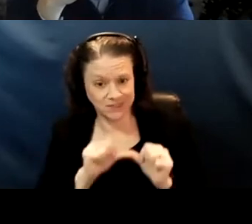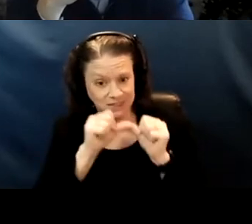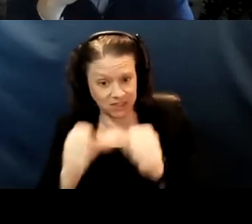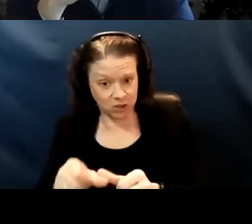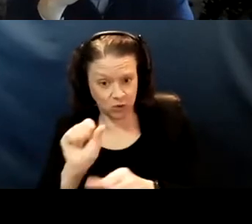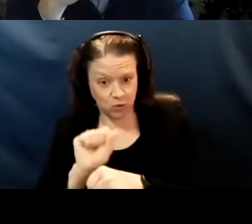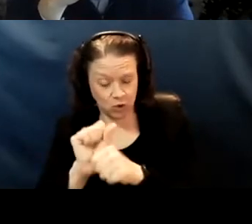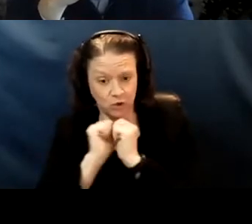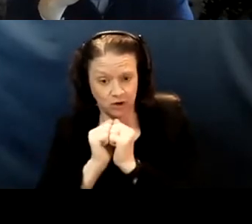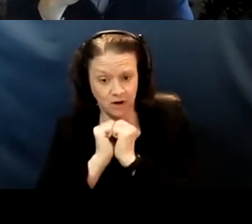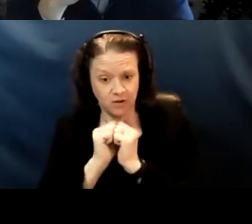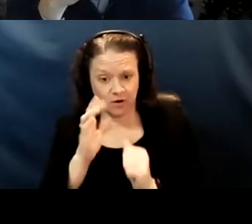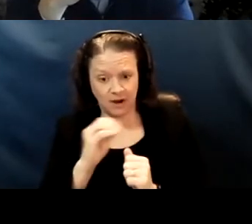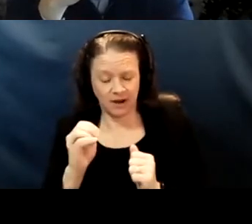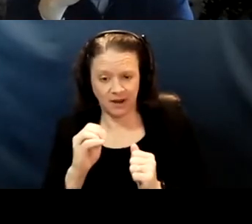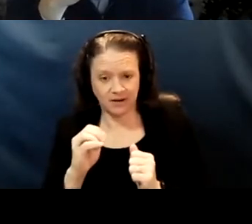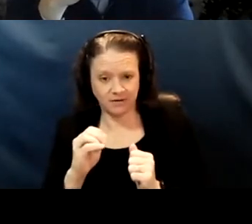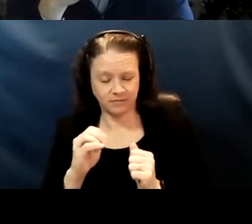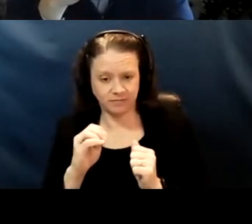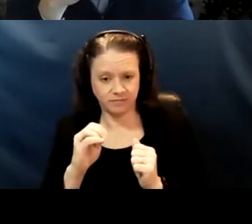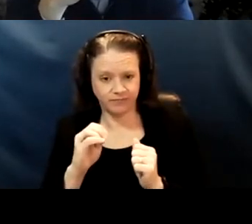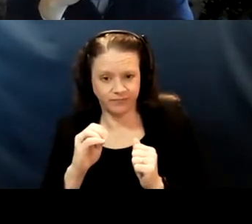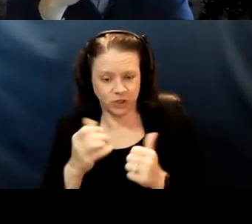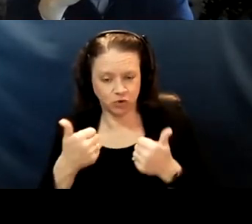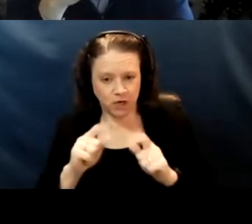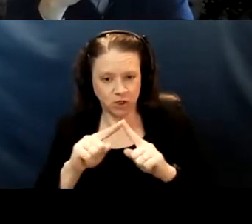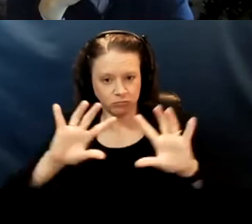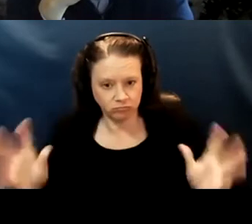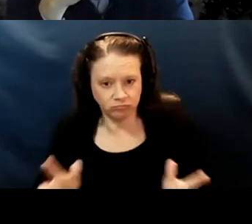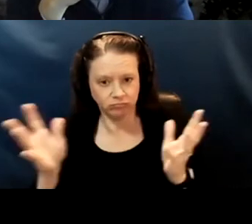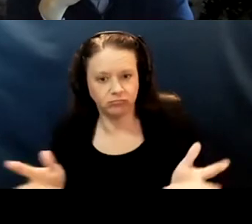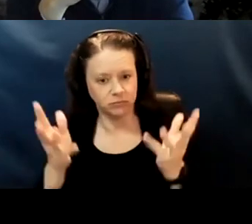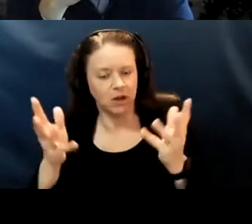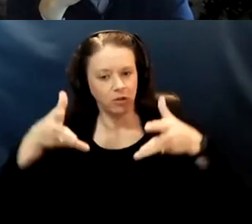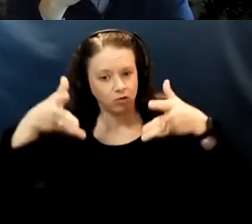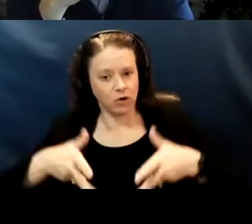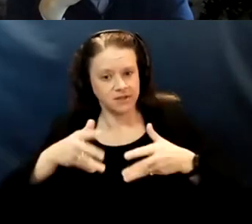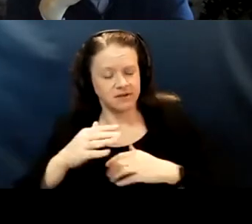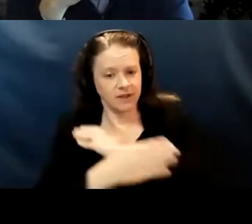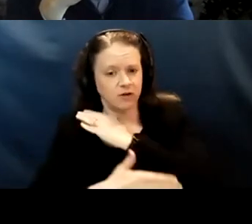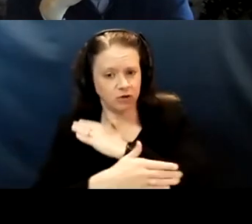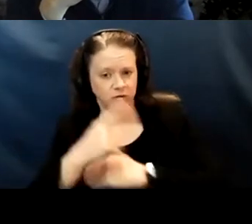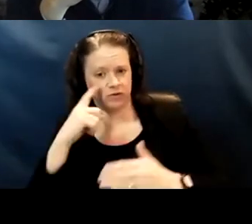and sort of forge that for the rest of the country to see as a benefit for our community members.